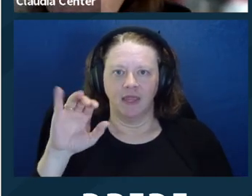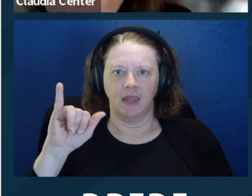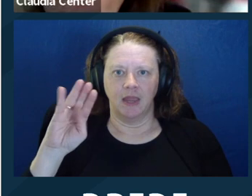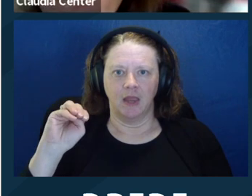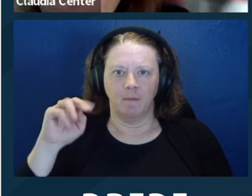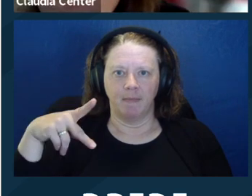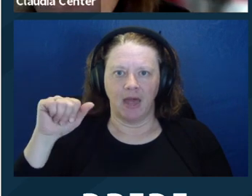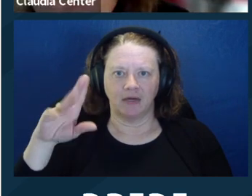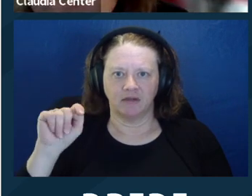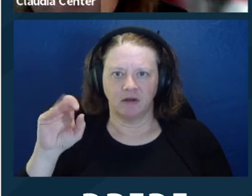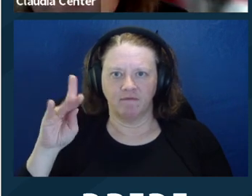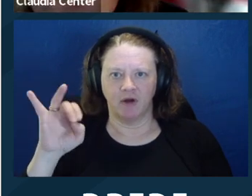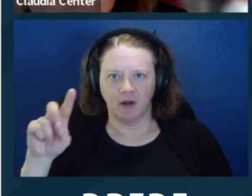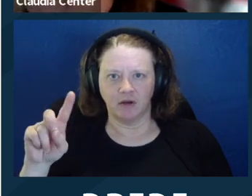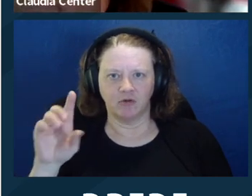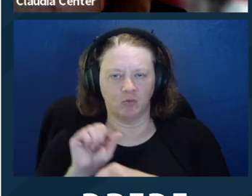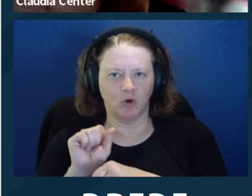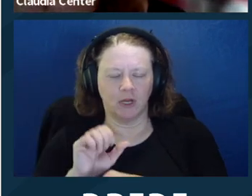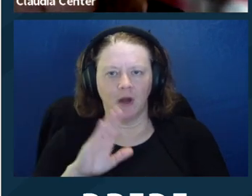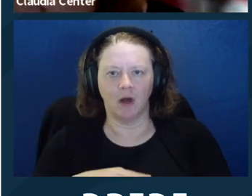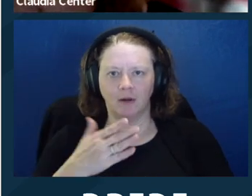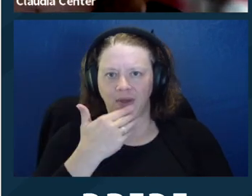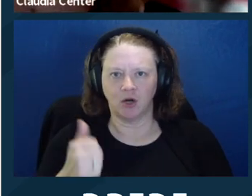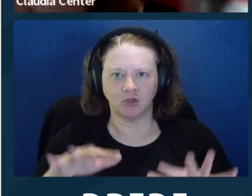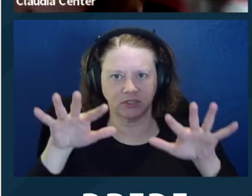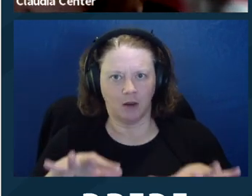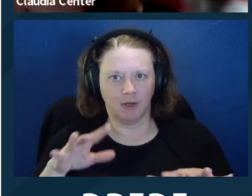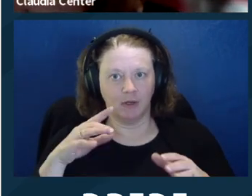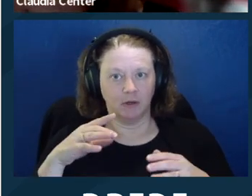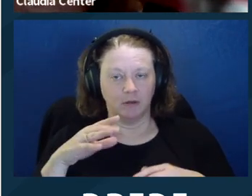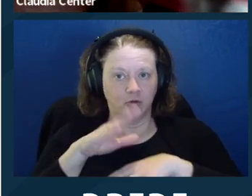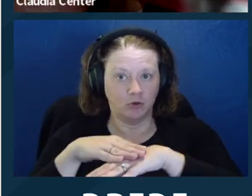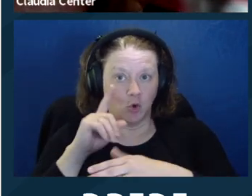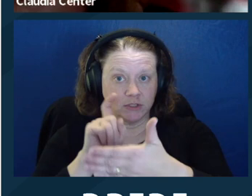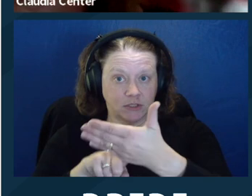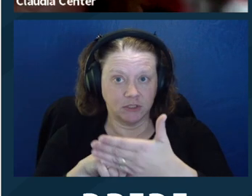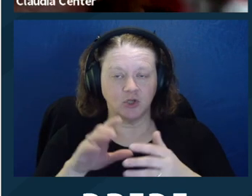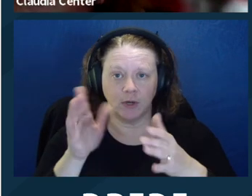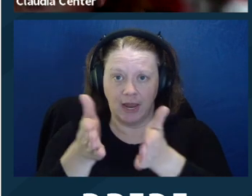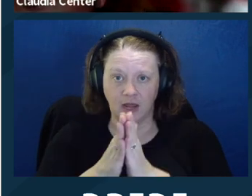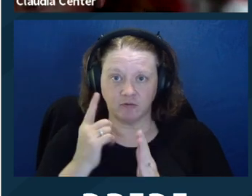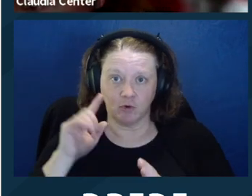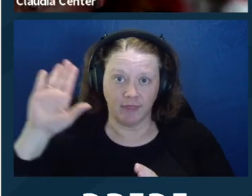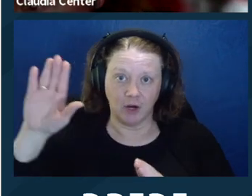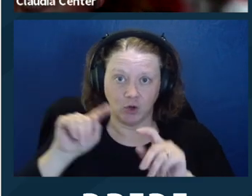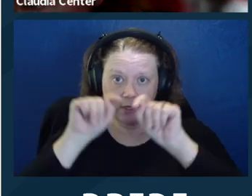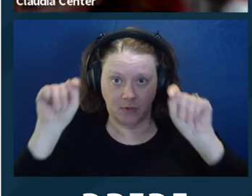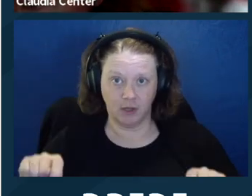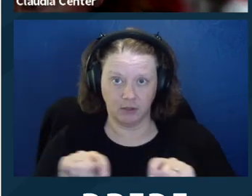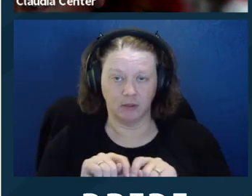the chat someone shared that the impact fund is working on better settlement notices. You